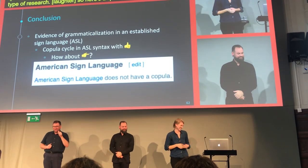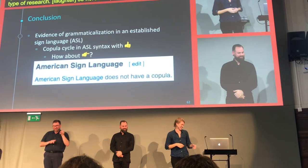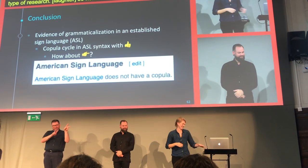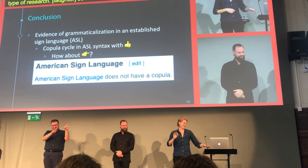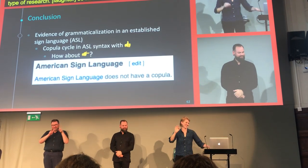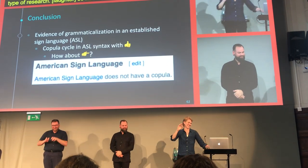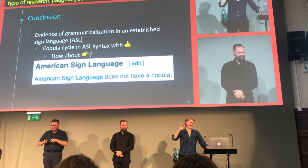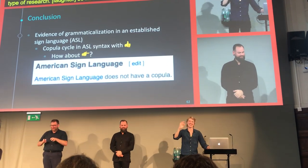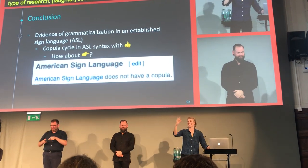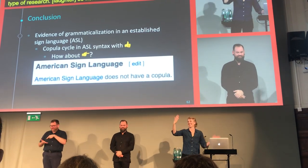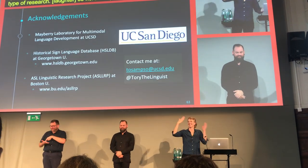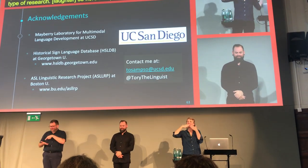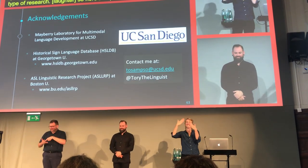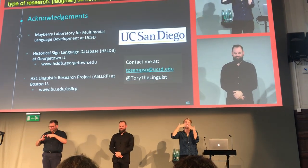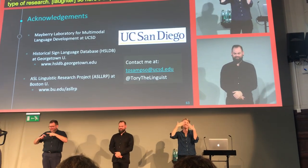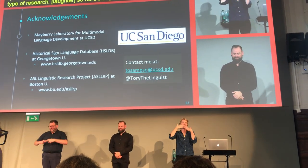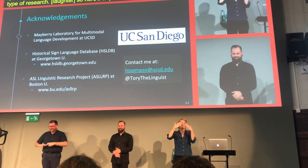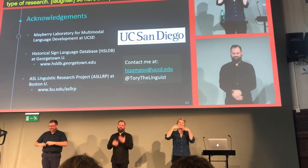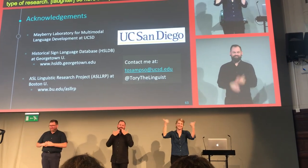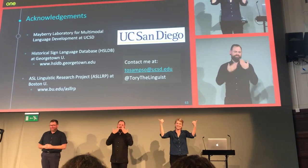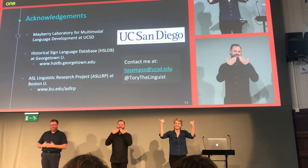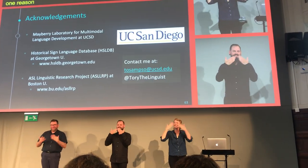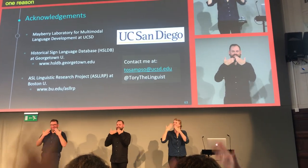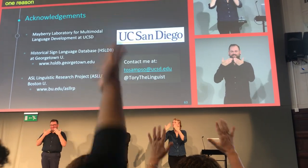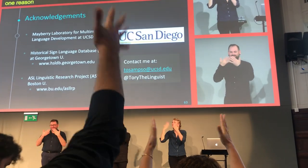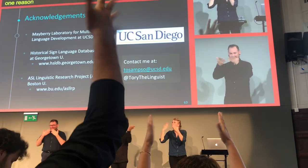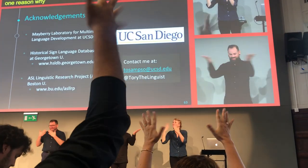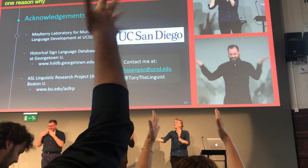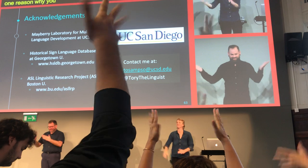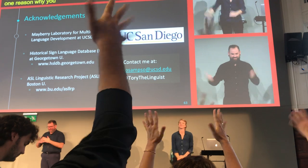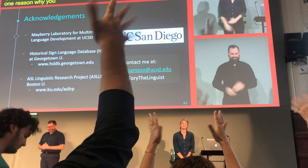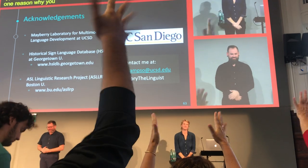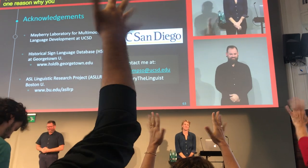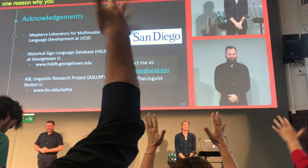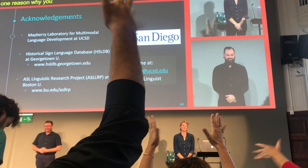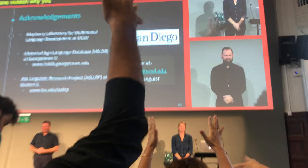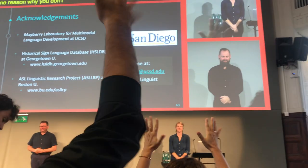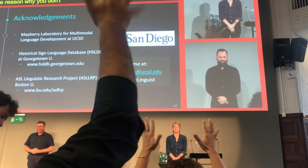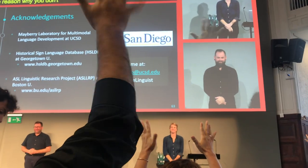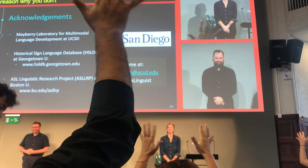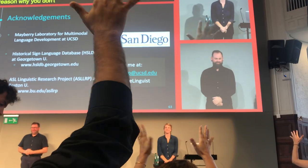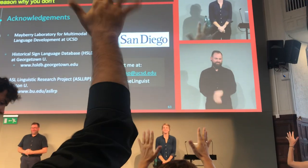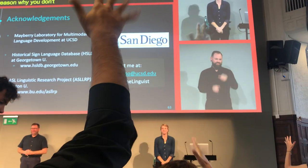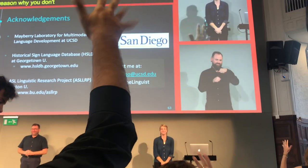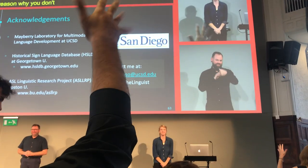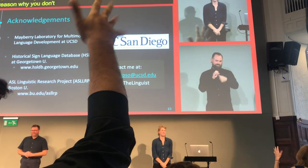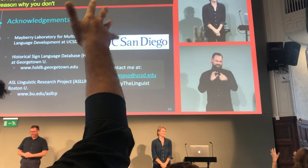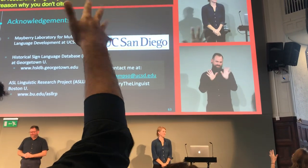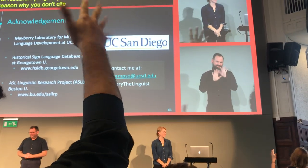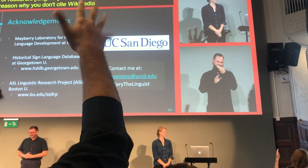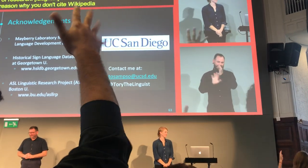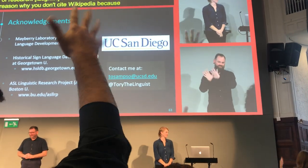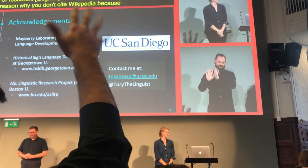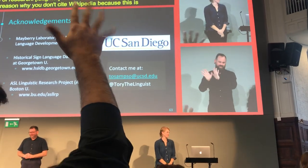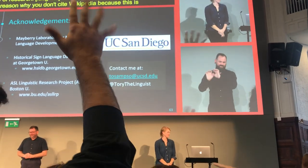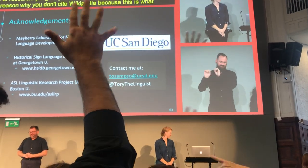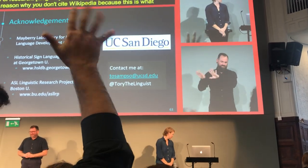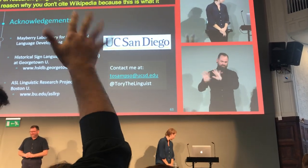That's one reason why you don't trust Wikipedia because this is what it says. Thank you all very much.